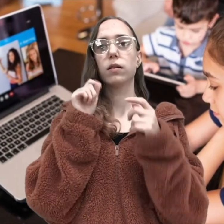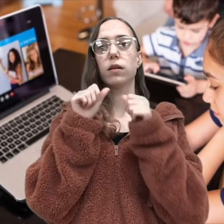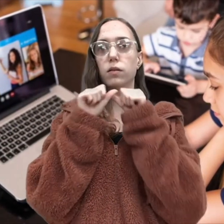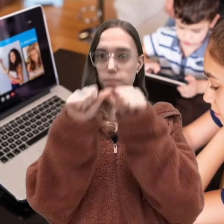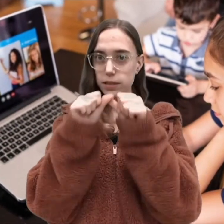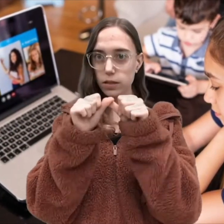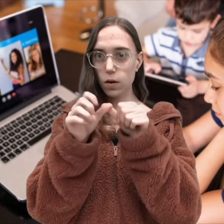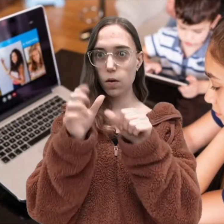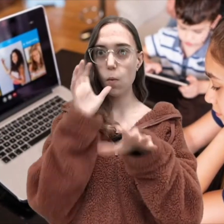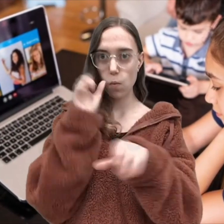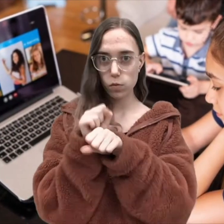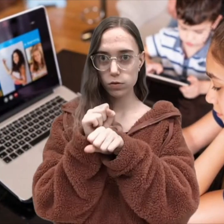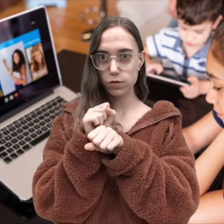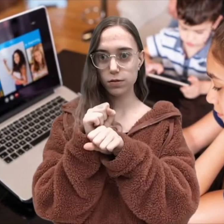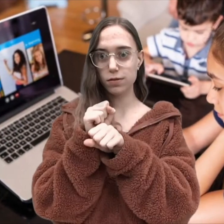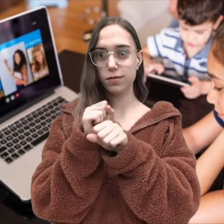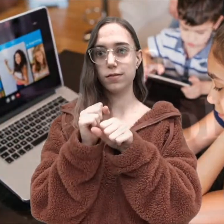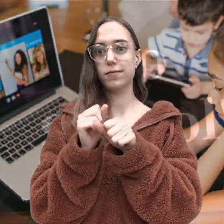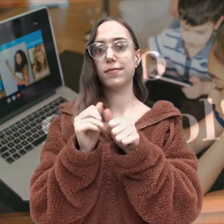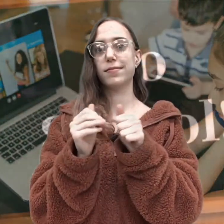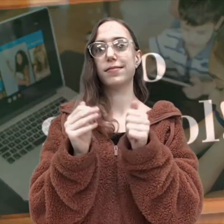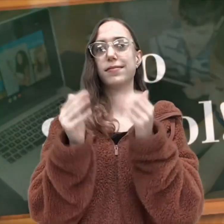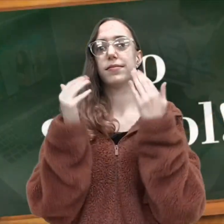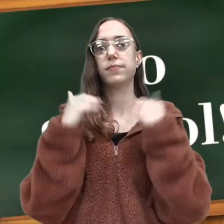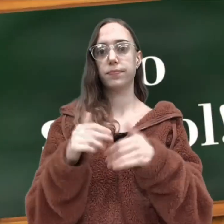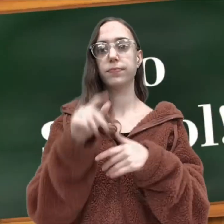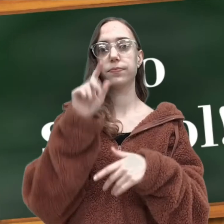We're all able to stay home and we'll be continuing our work virtually.